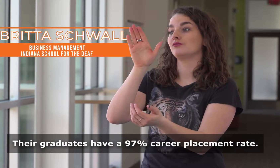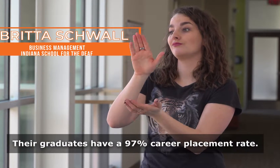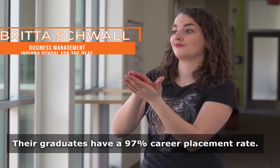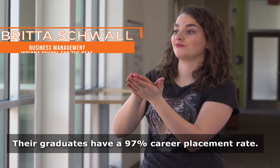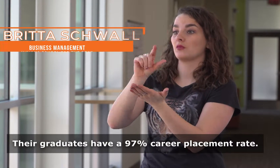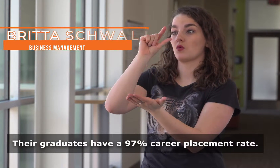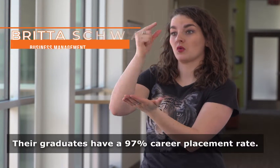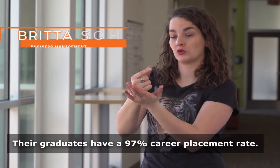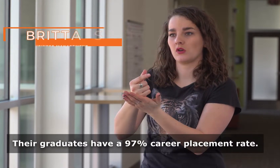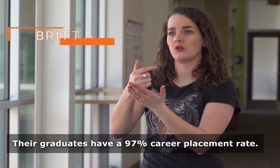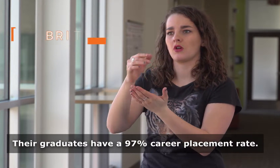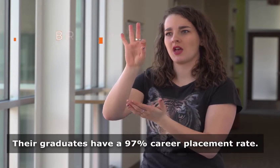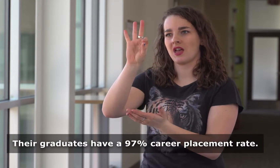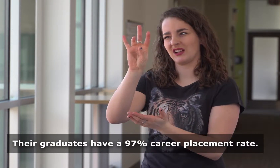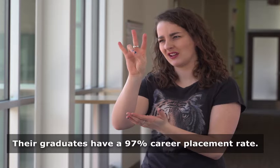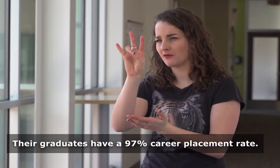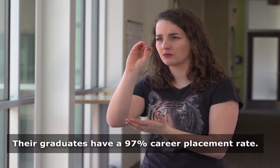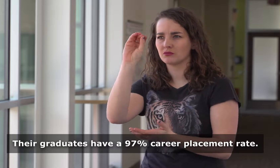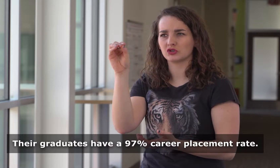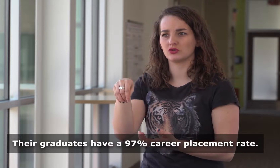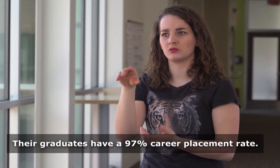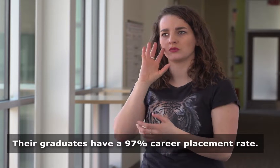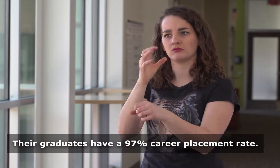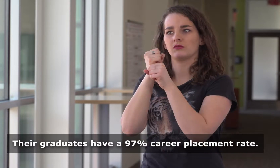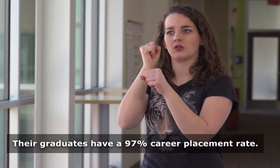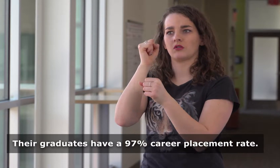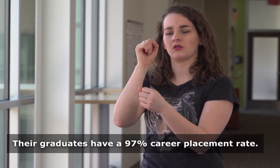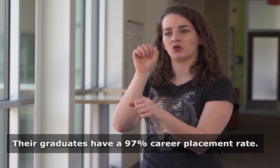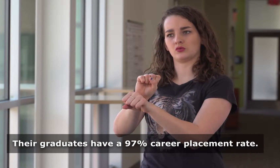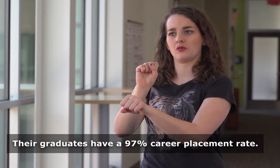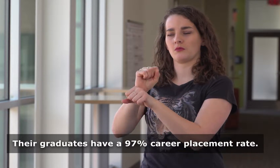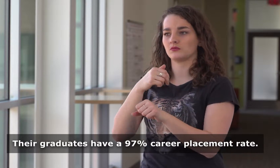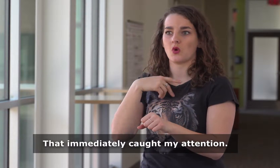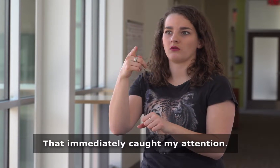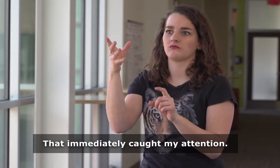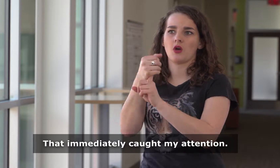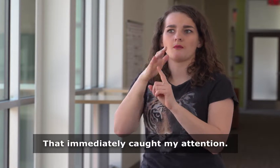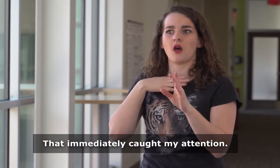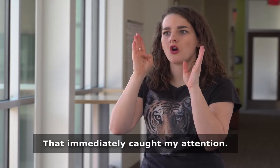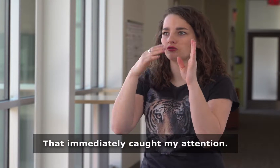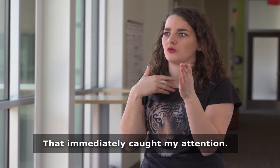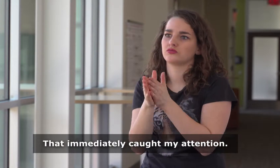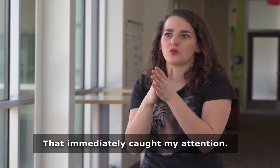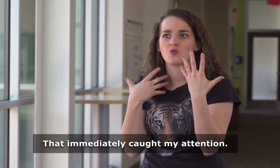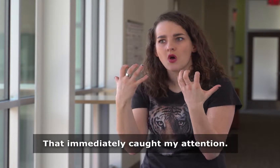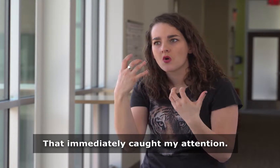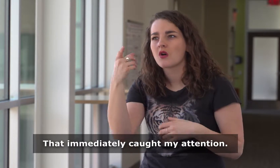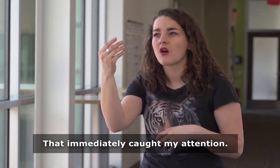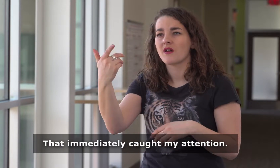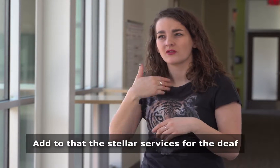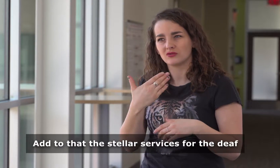Their graduates have a 97% career placement rate. That immediately caught my attention.